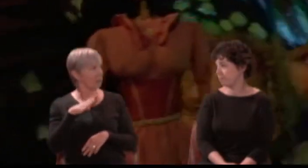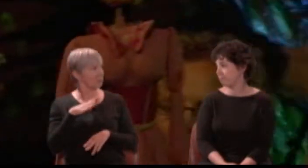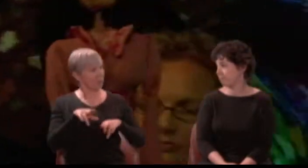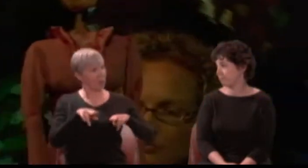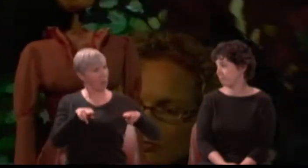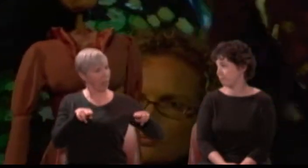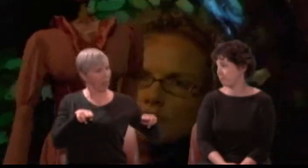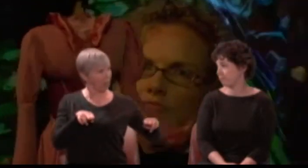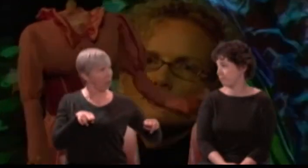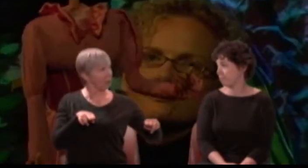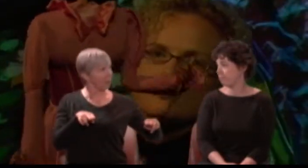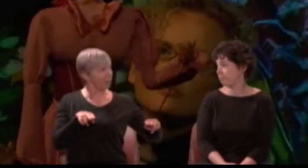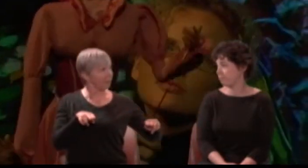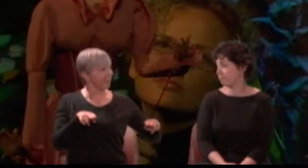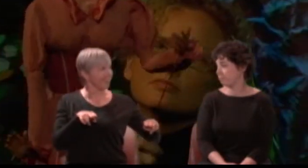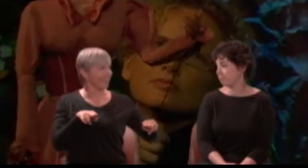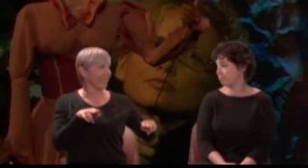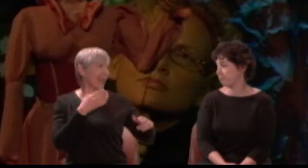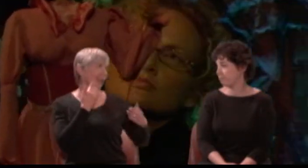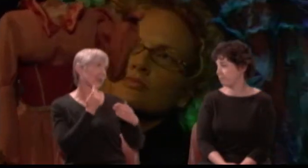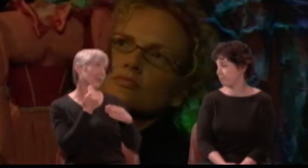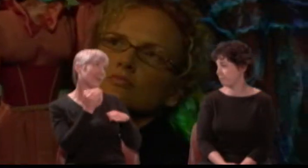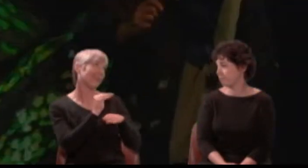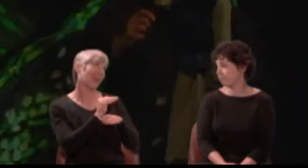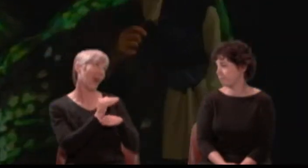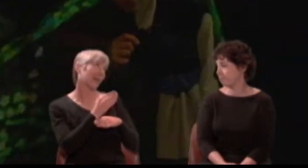and good night, sweet friend.